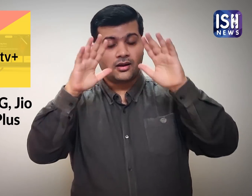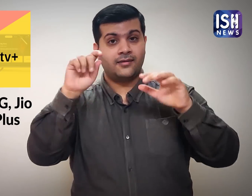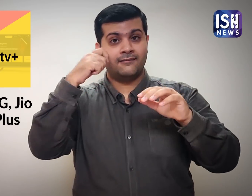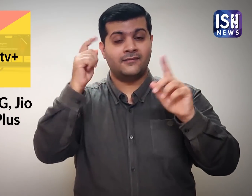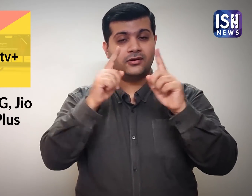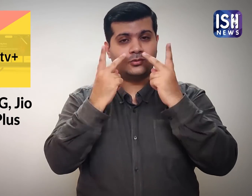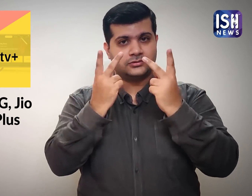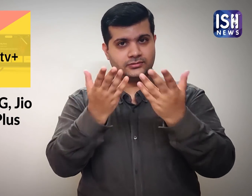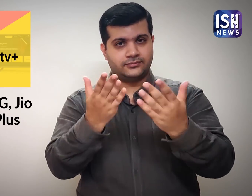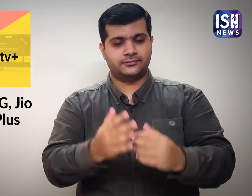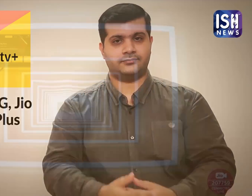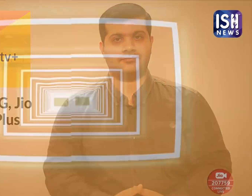Have a look at the video.